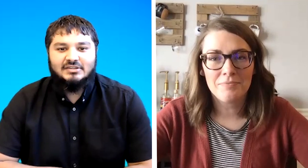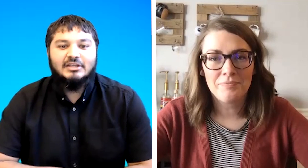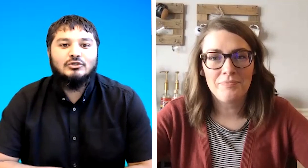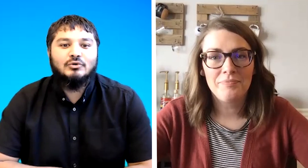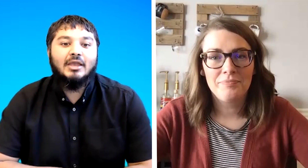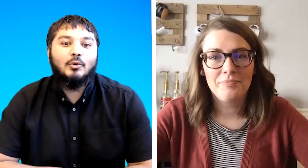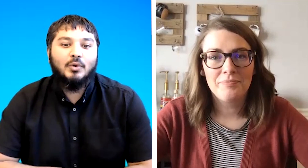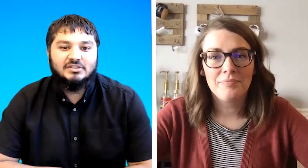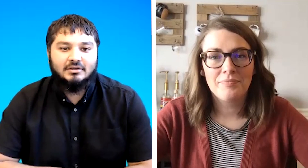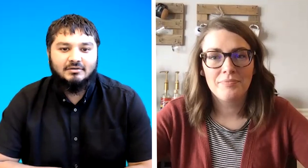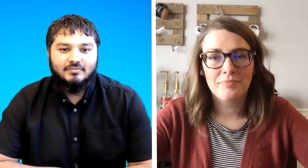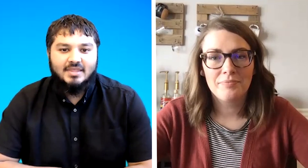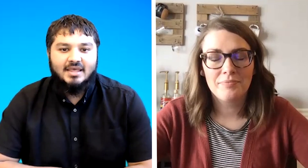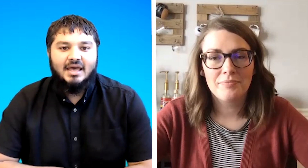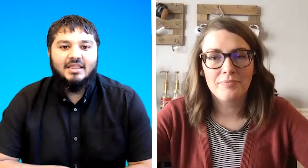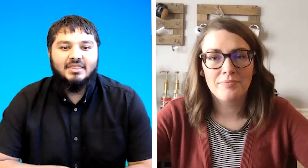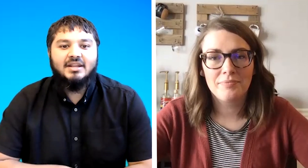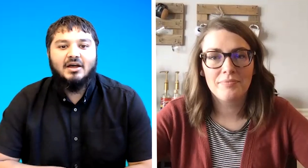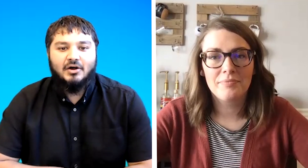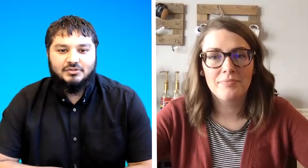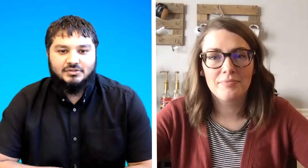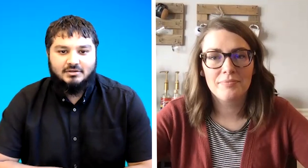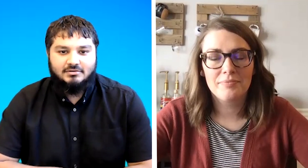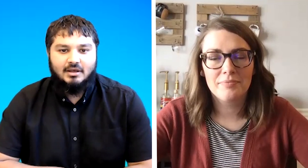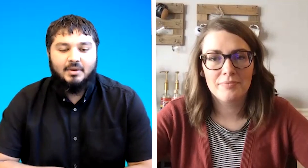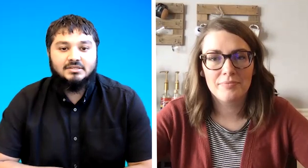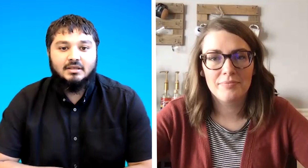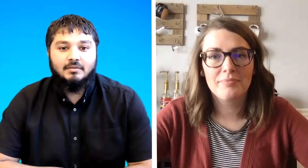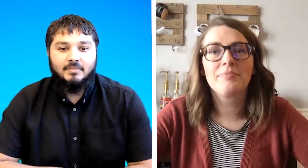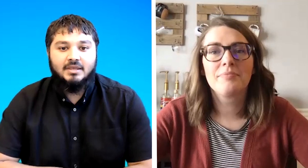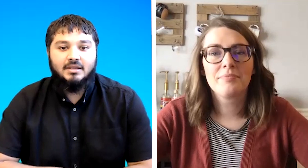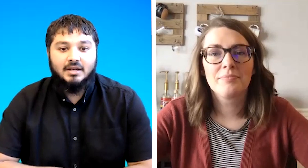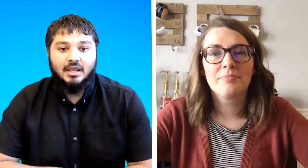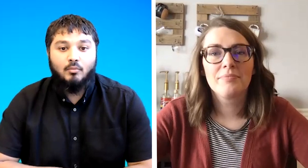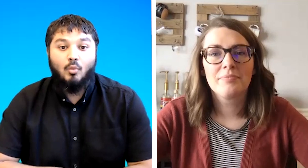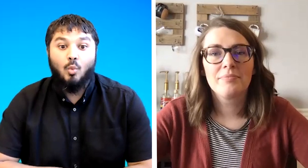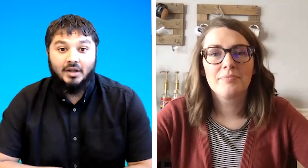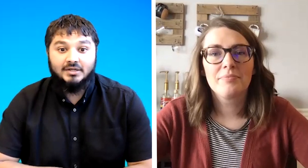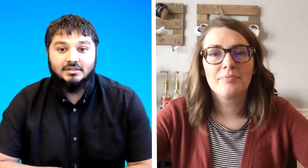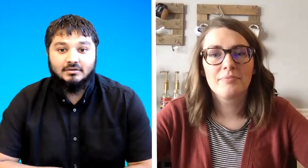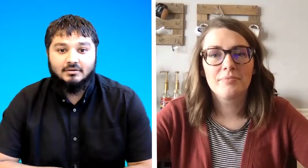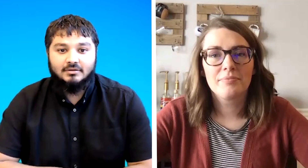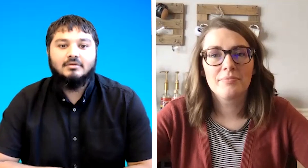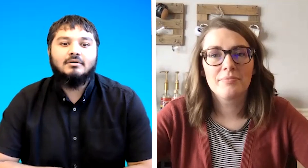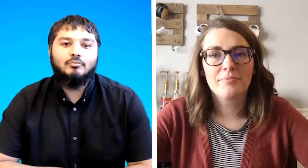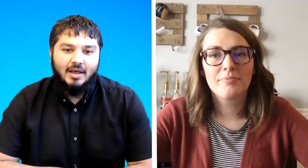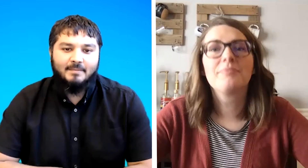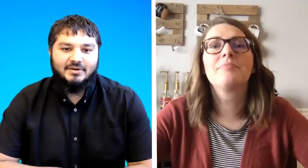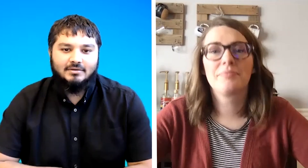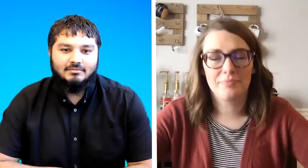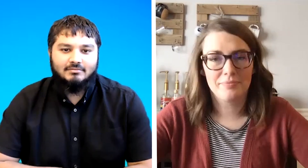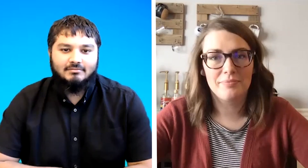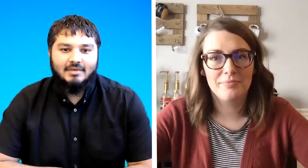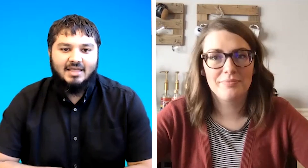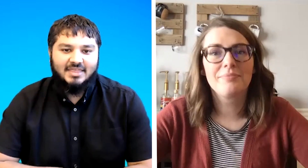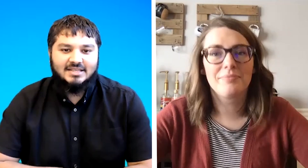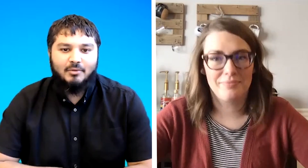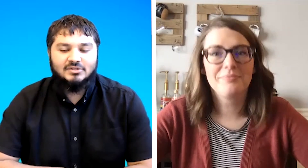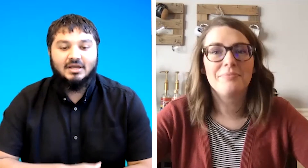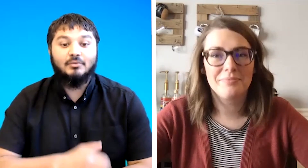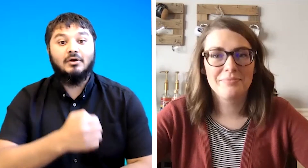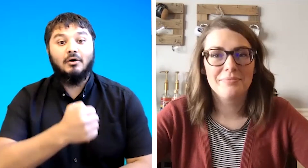into a question and then i answer so i might say me name what muhammad and that's how we sign go